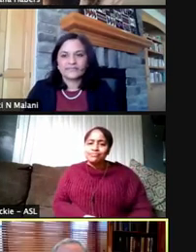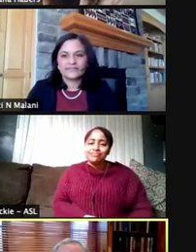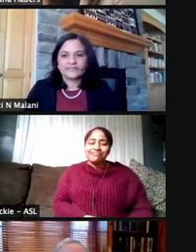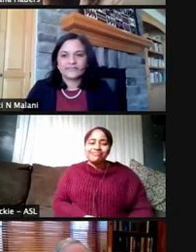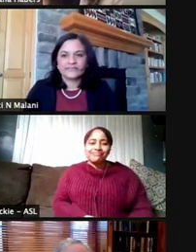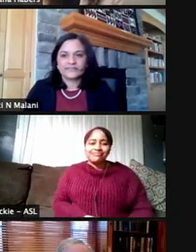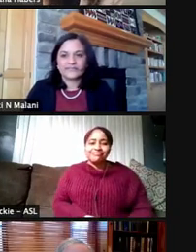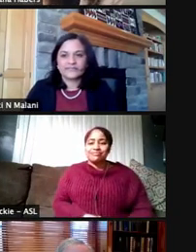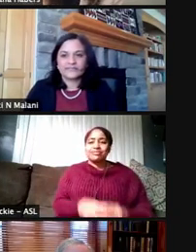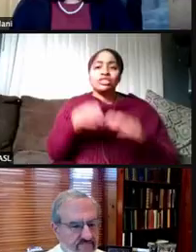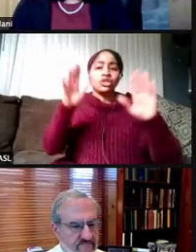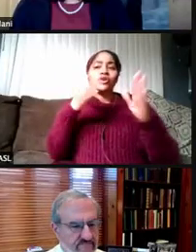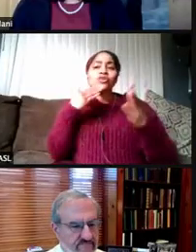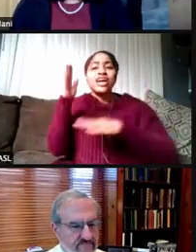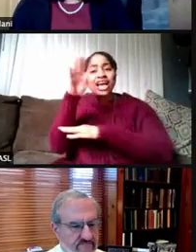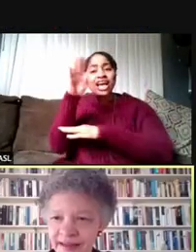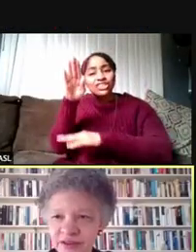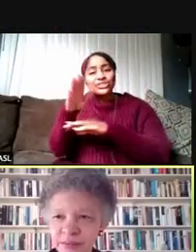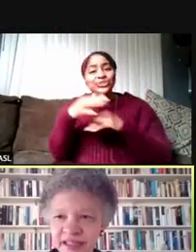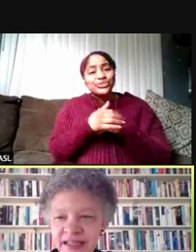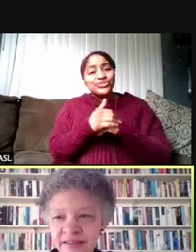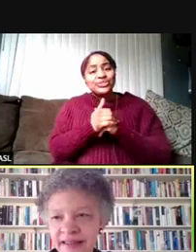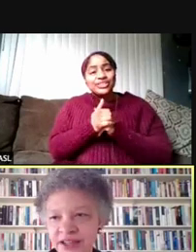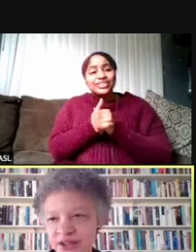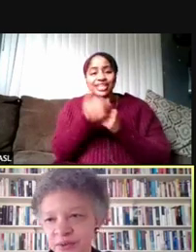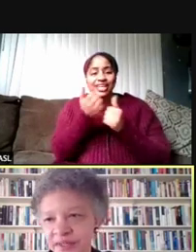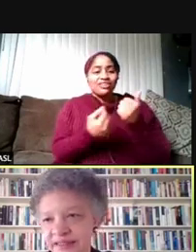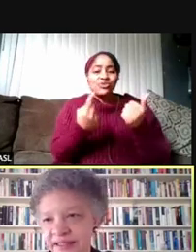Great, good afternoon, everybody. Thank you.